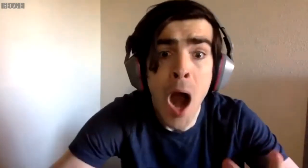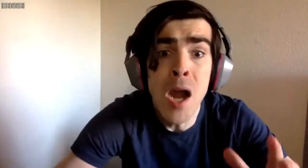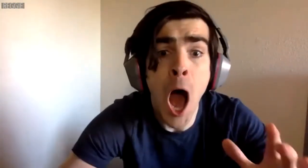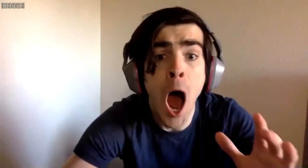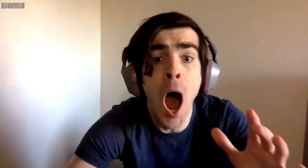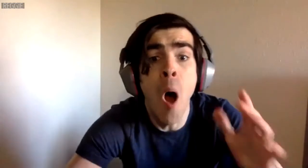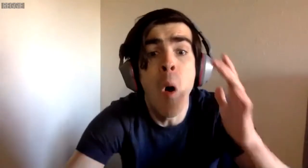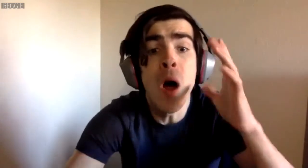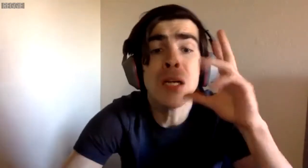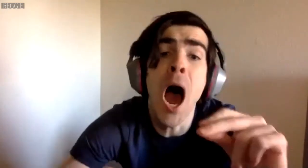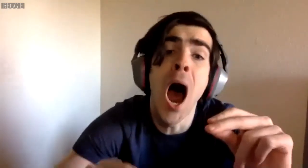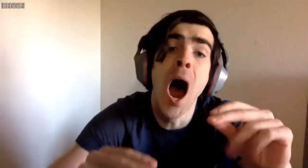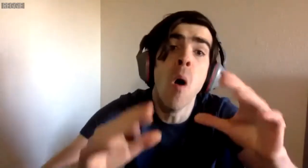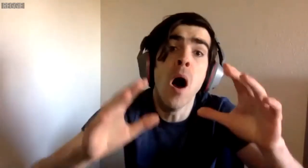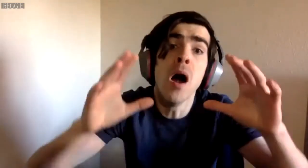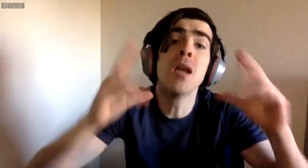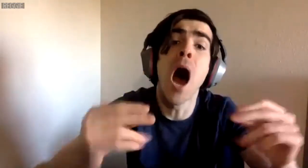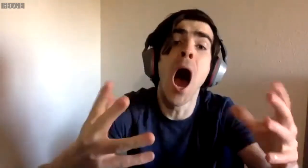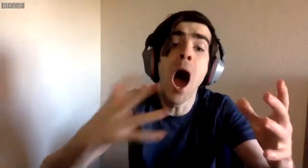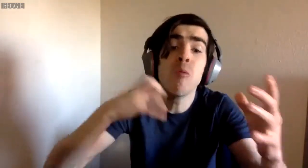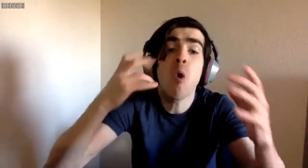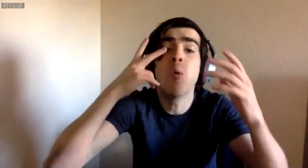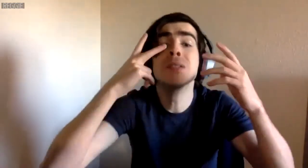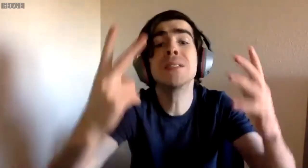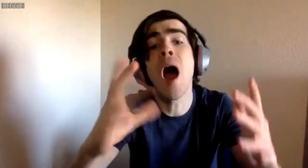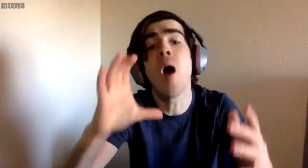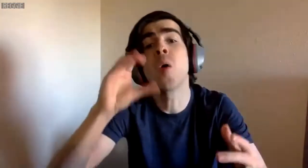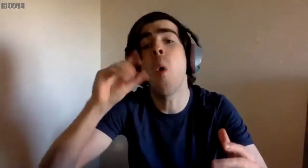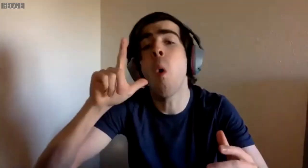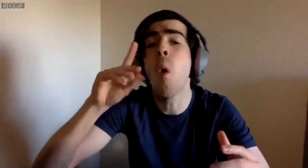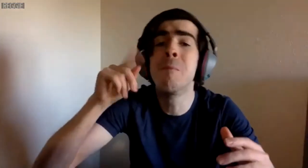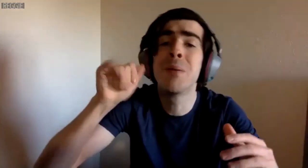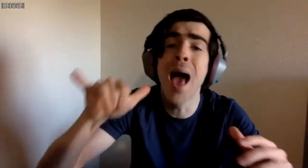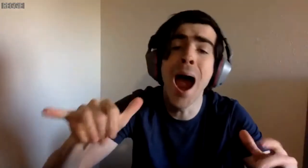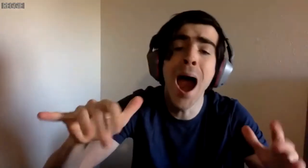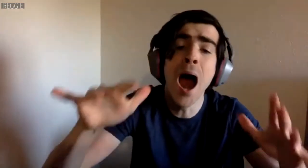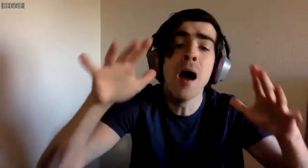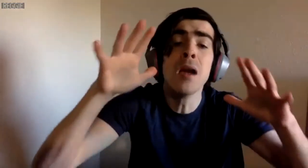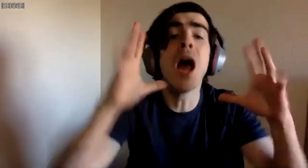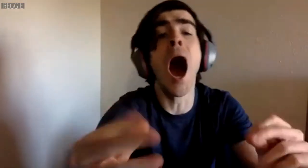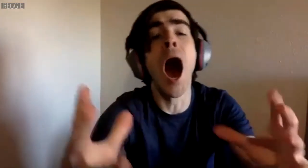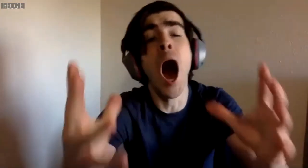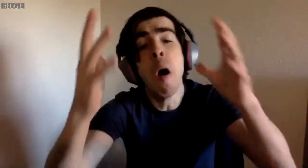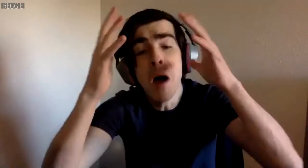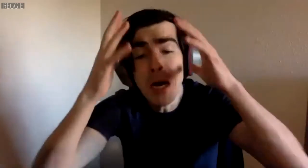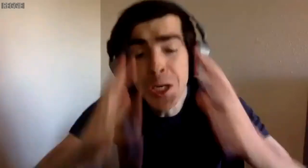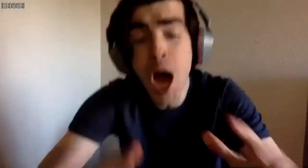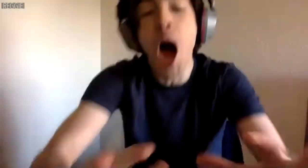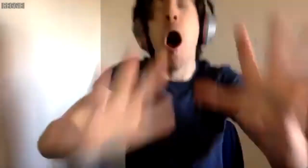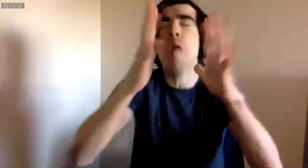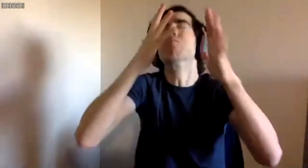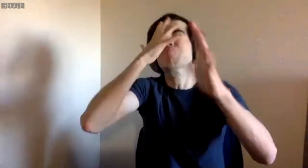No, no! I was going to see Coldplay.